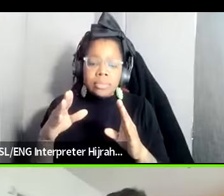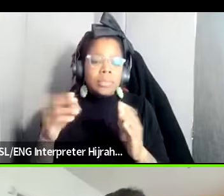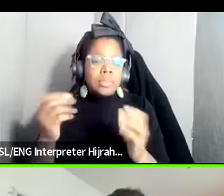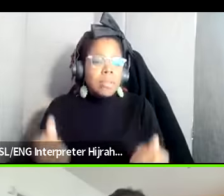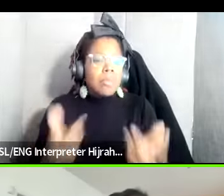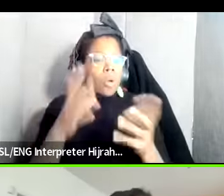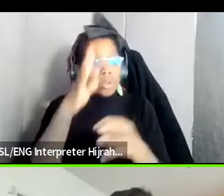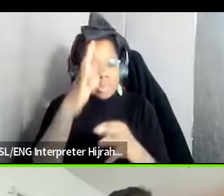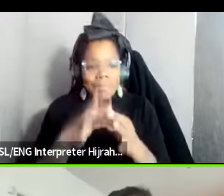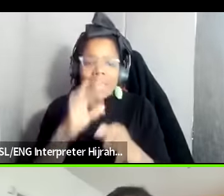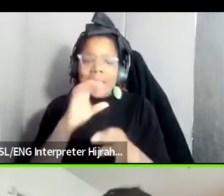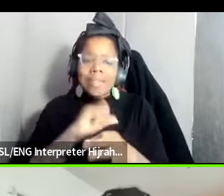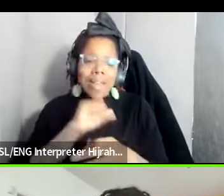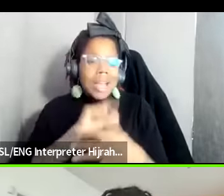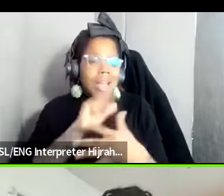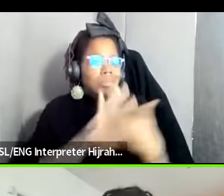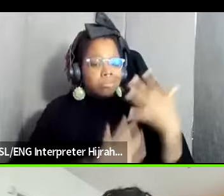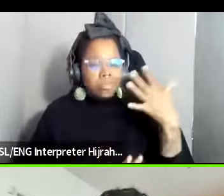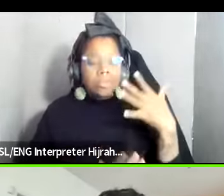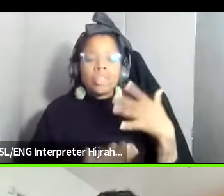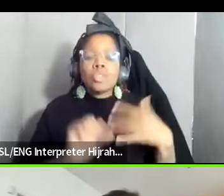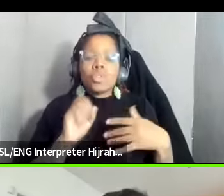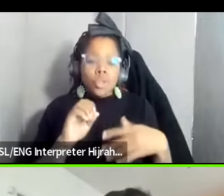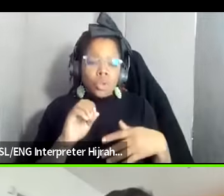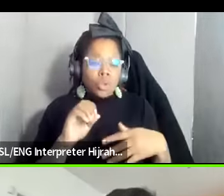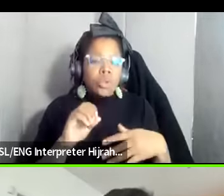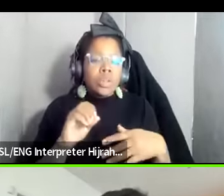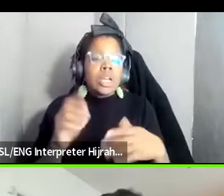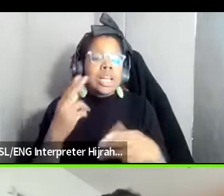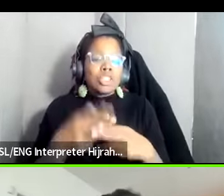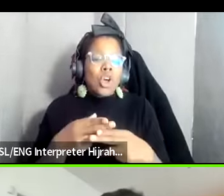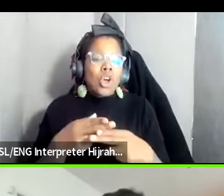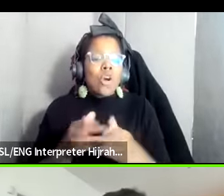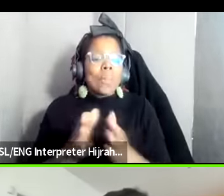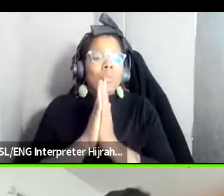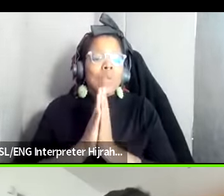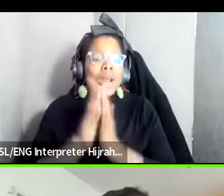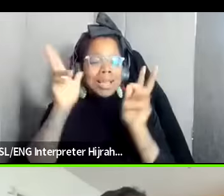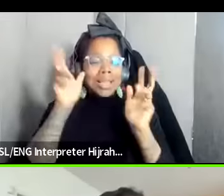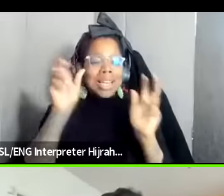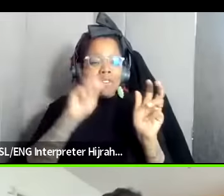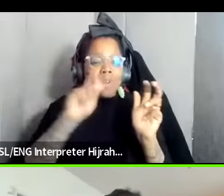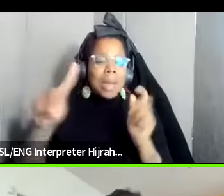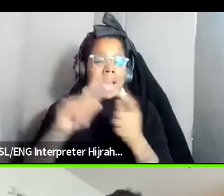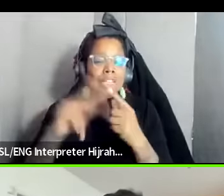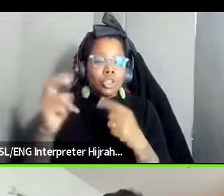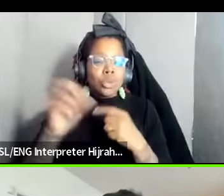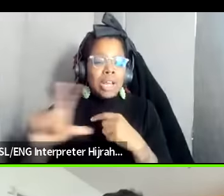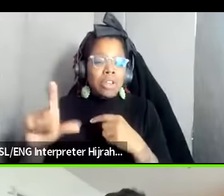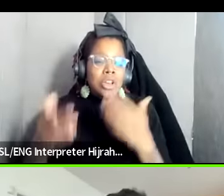age etc etc so again that's a pray the devil back to hell and you can probably find that on most uh